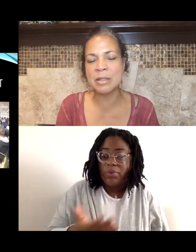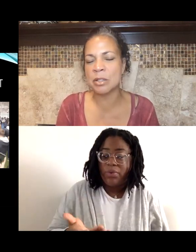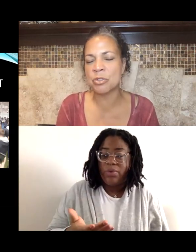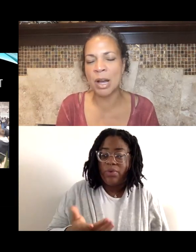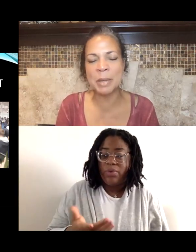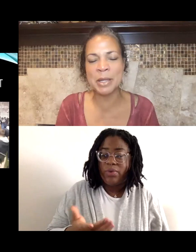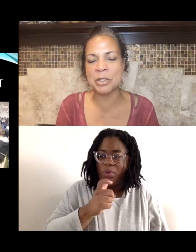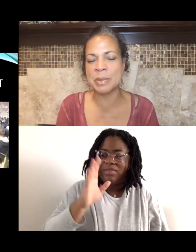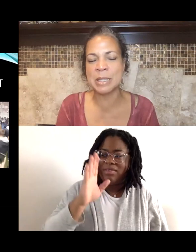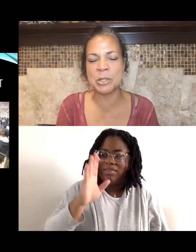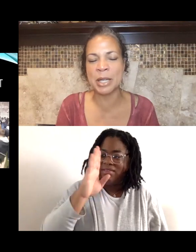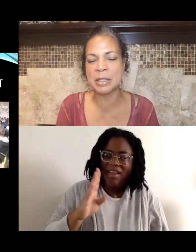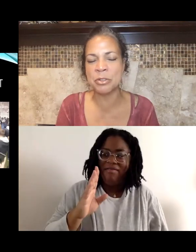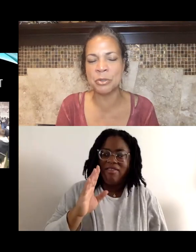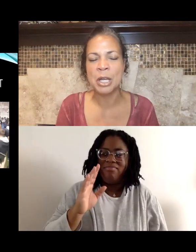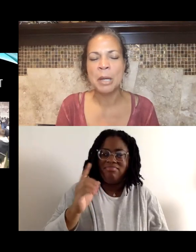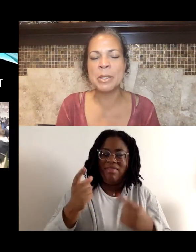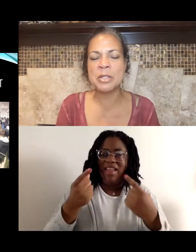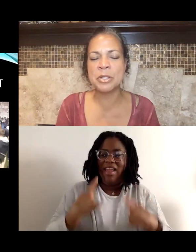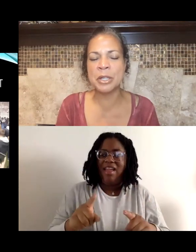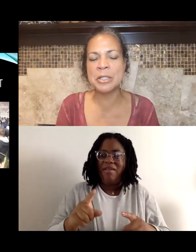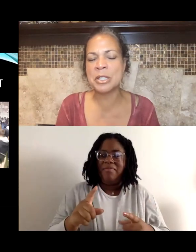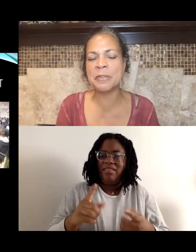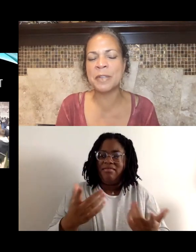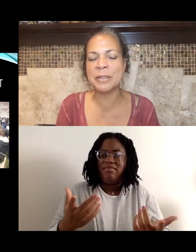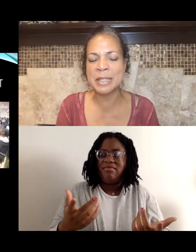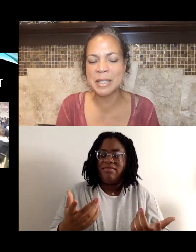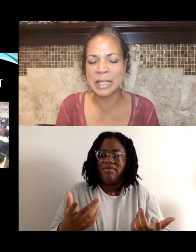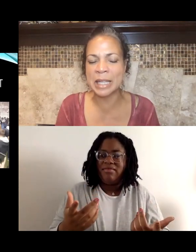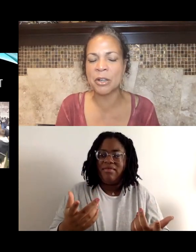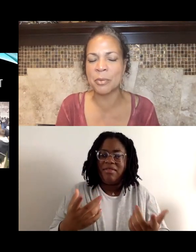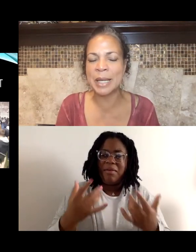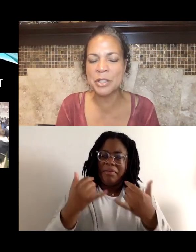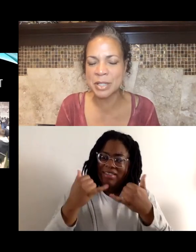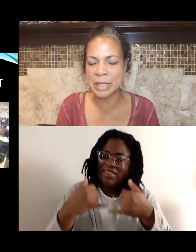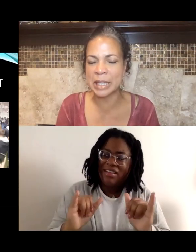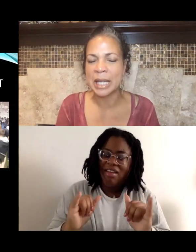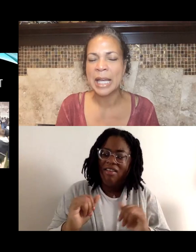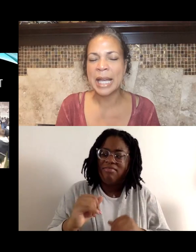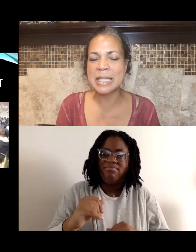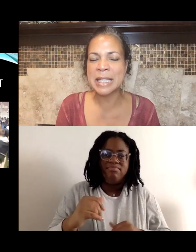to the trauma that she was subjected to, but stood fearlessly and courageously and said,